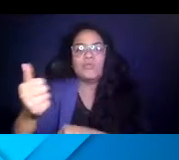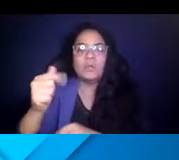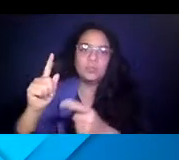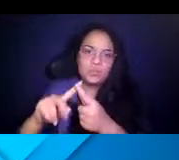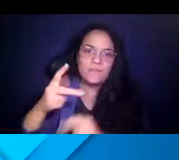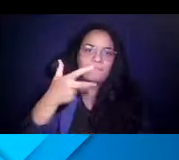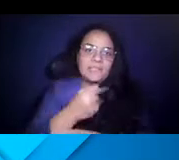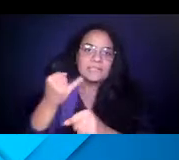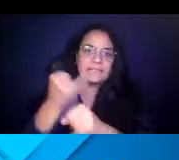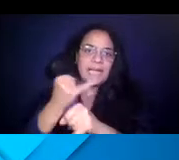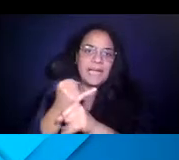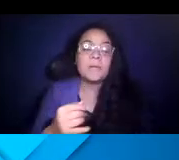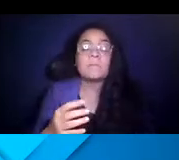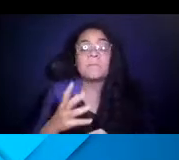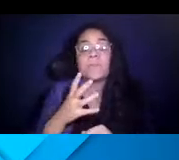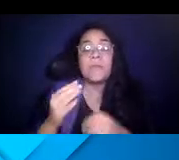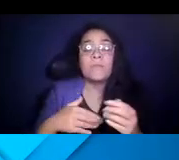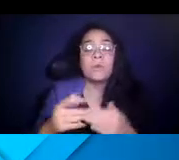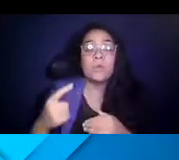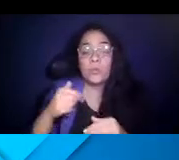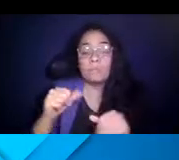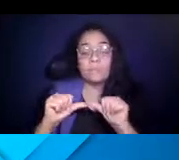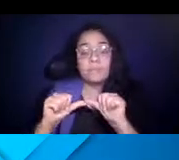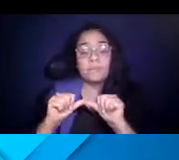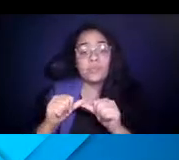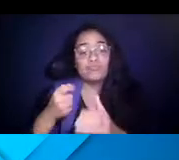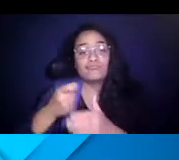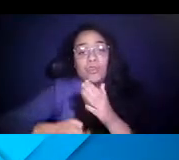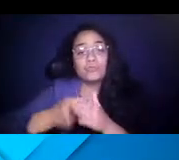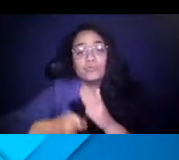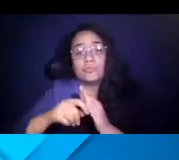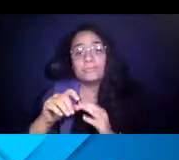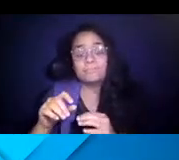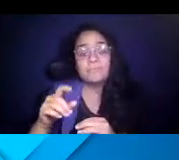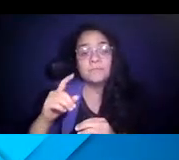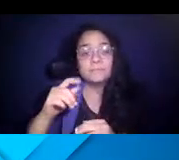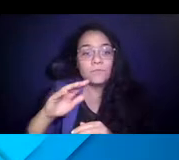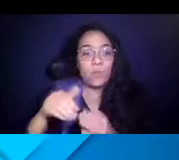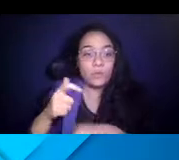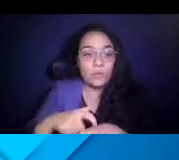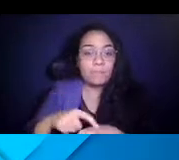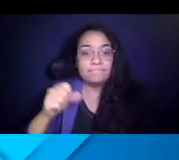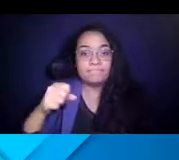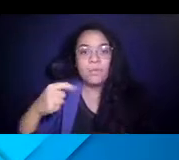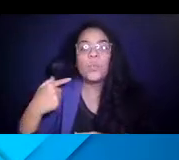14:57:04 And then, although we have continued to charge a fare the entire time, we have had specials, if you will.